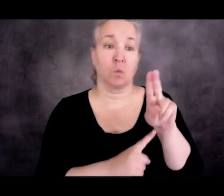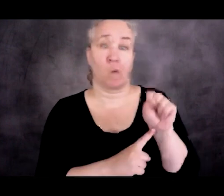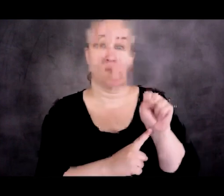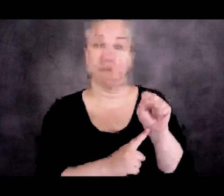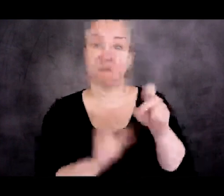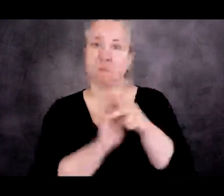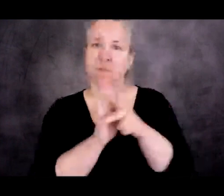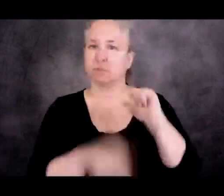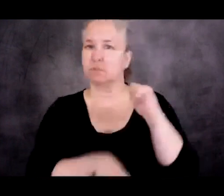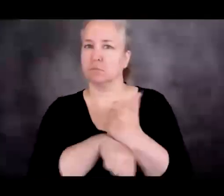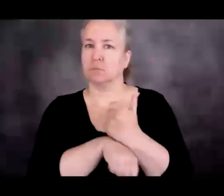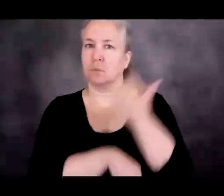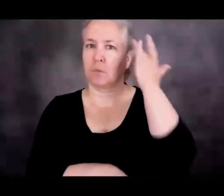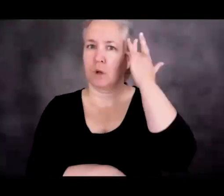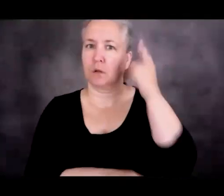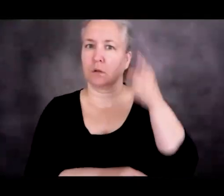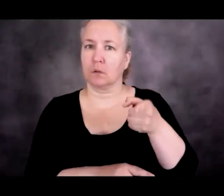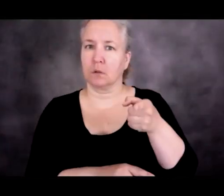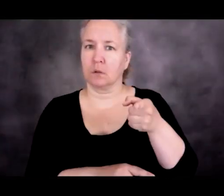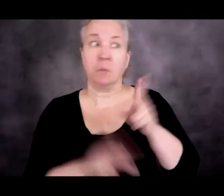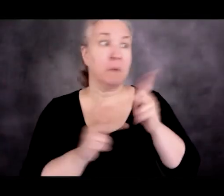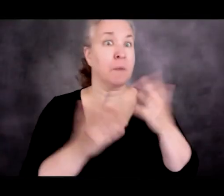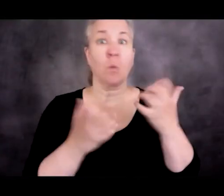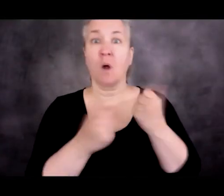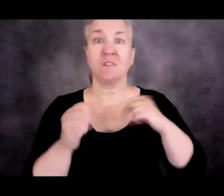to push asylum seekers away, to prevent them